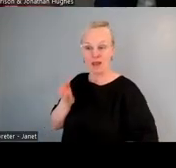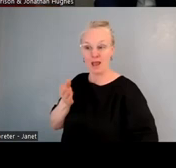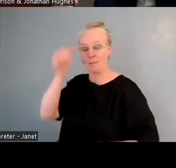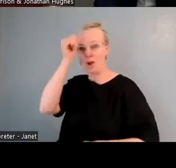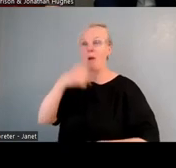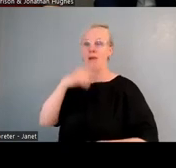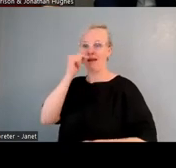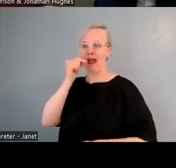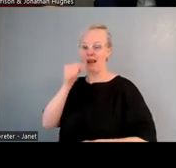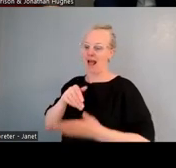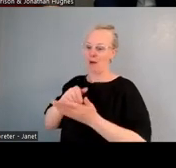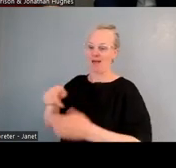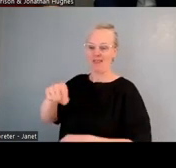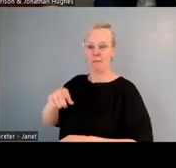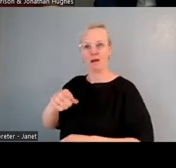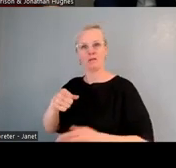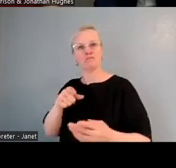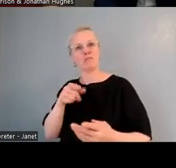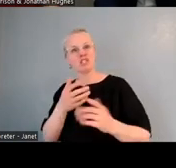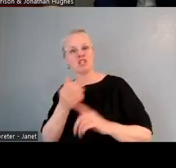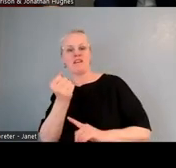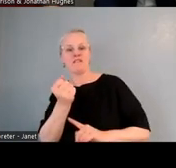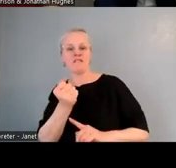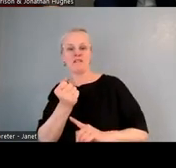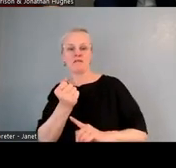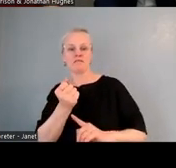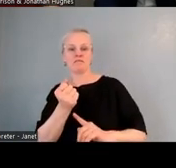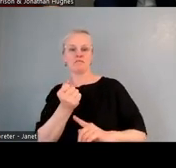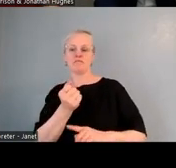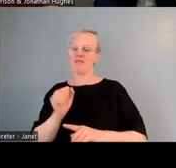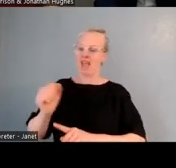choose what's going to work for them and for their particular goals, and our goals as a whānau."